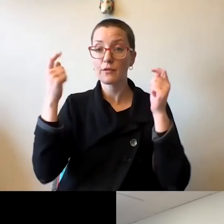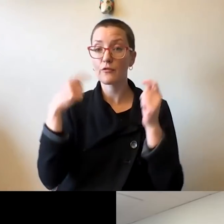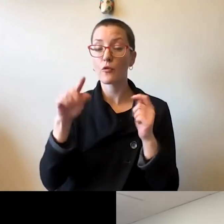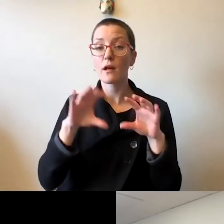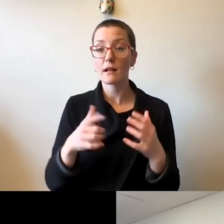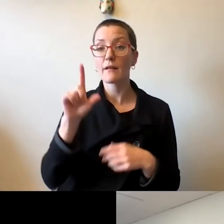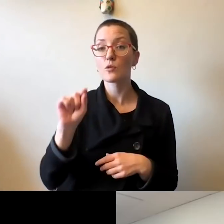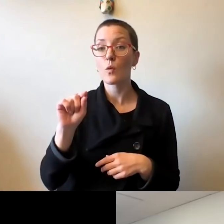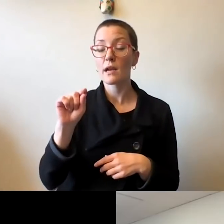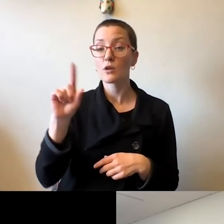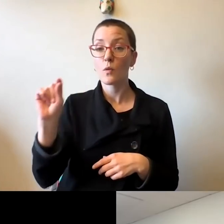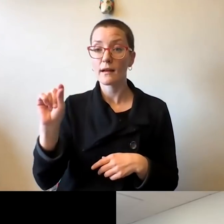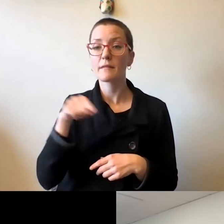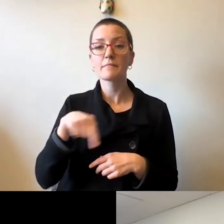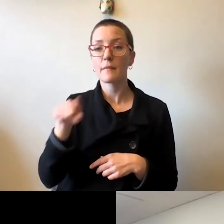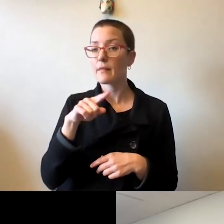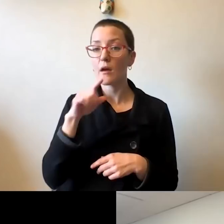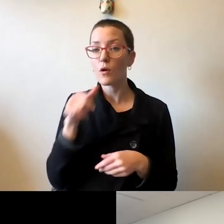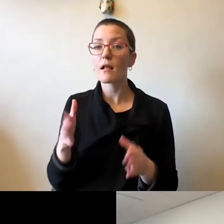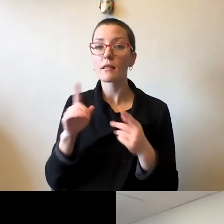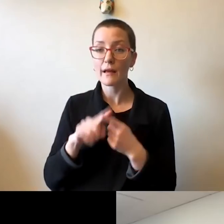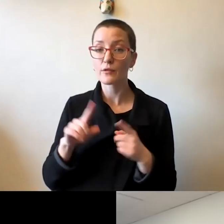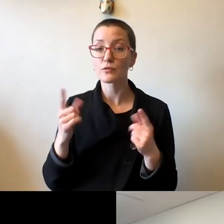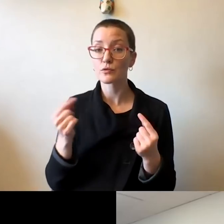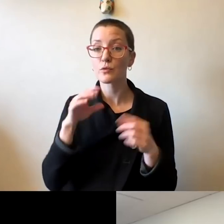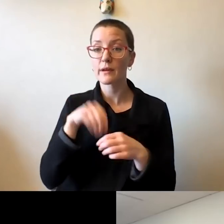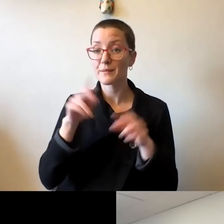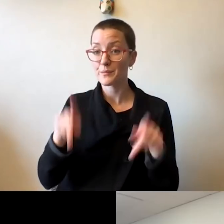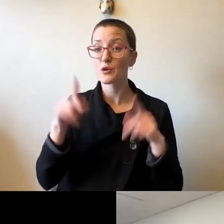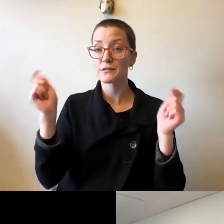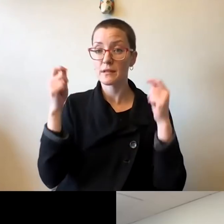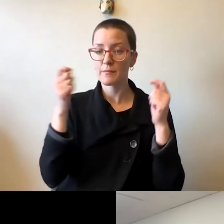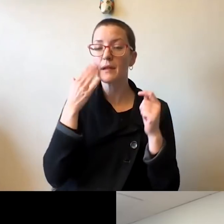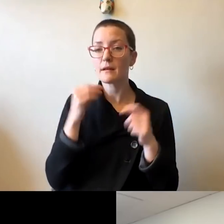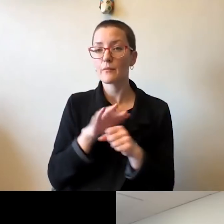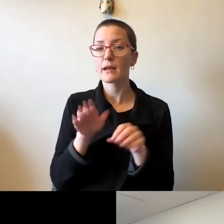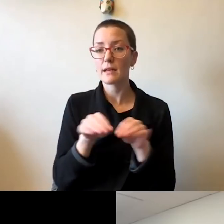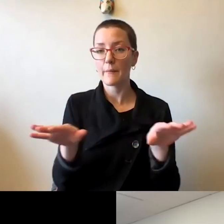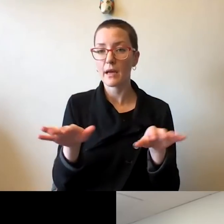that face-to-face opportunity because of the pandemic. And we're still uncertain about the class of 2021.